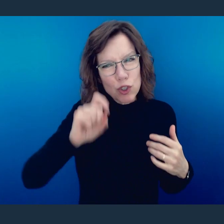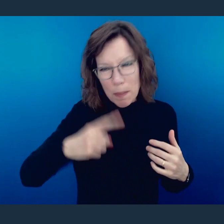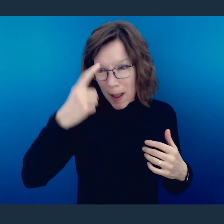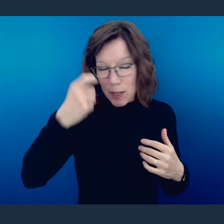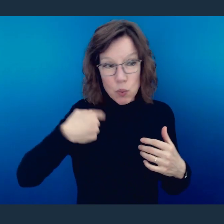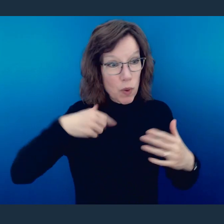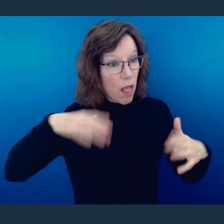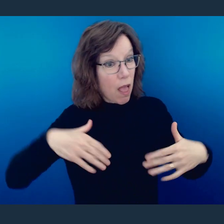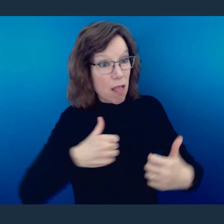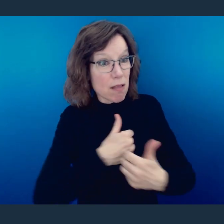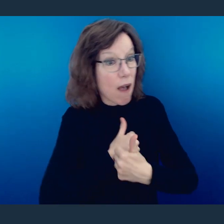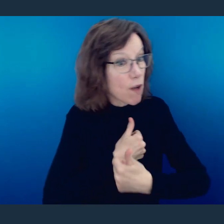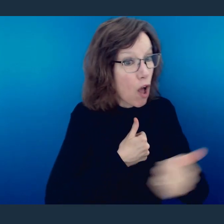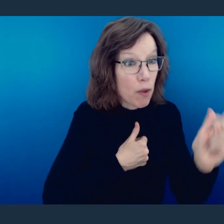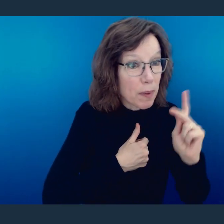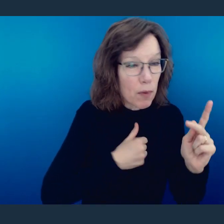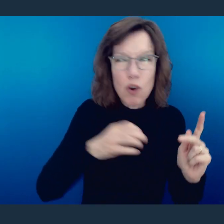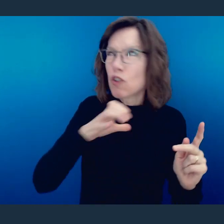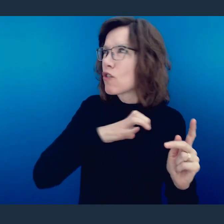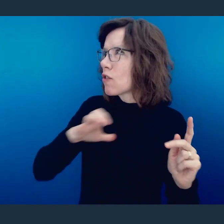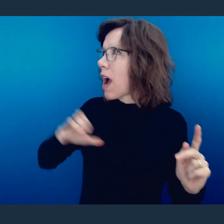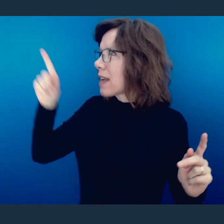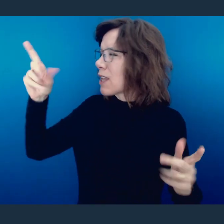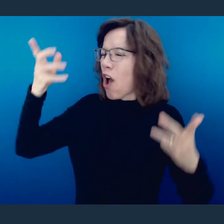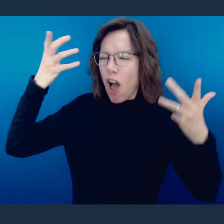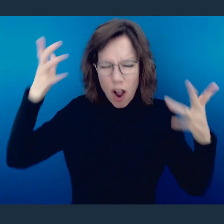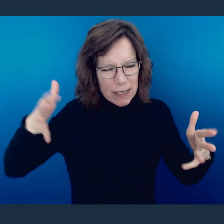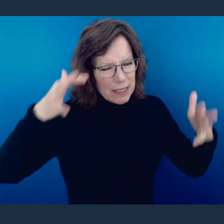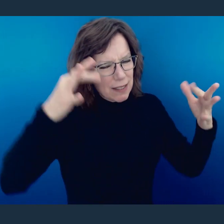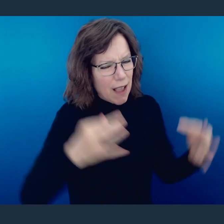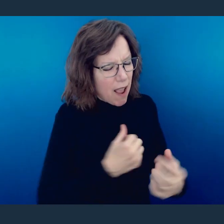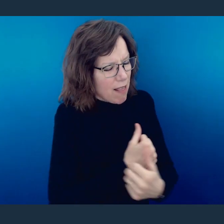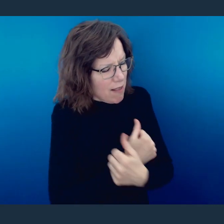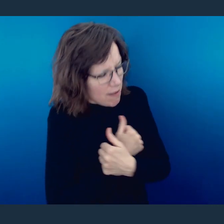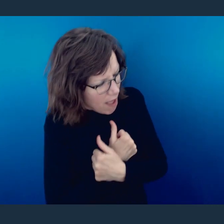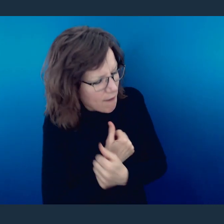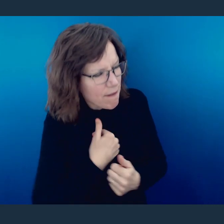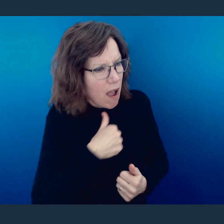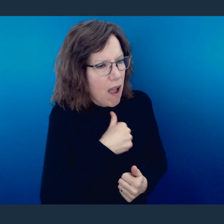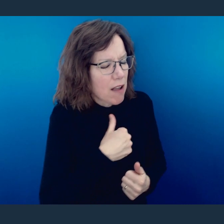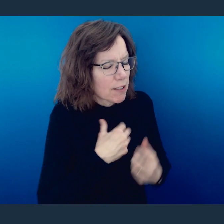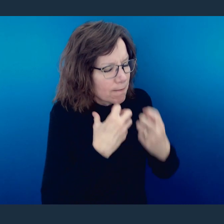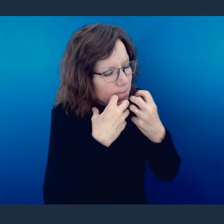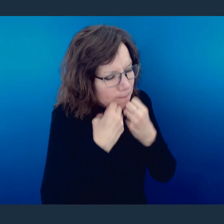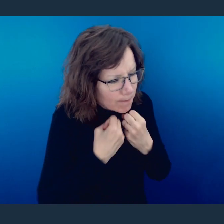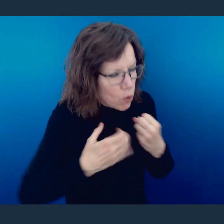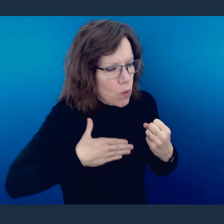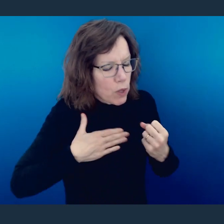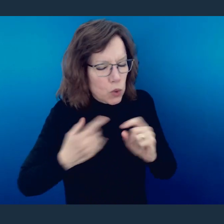love one another, Christ had already decided He loved us enough that He would come, live,